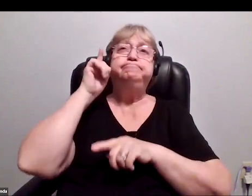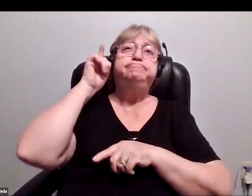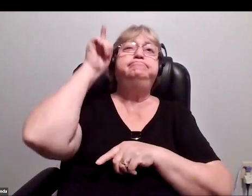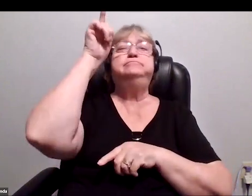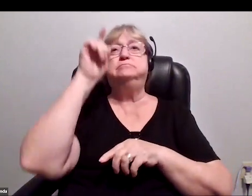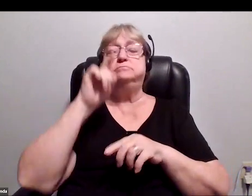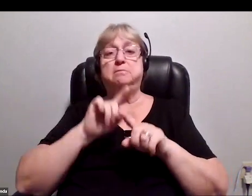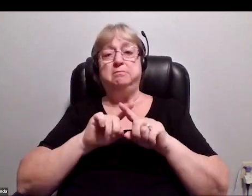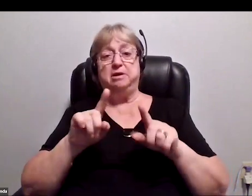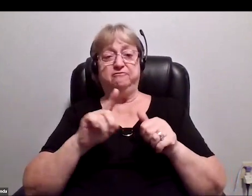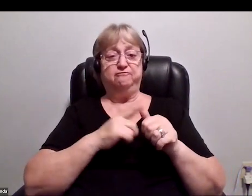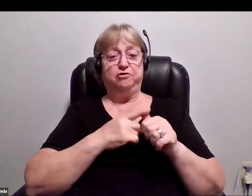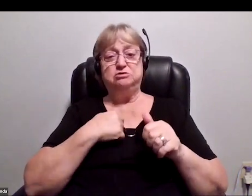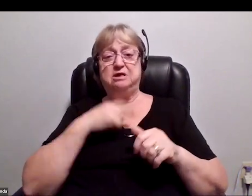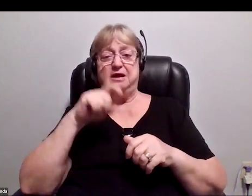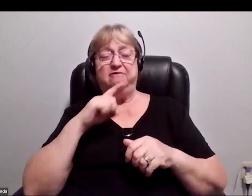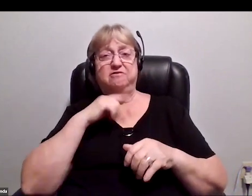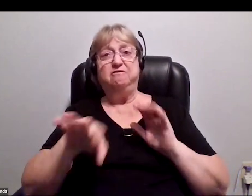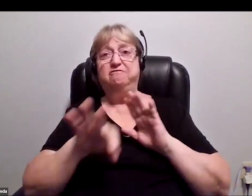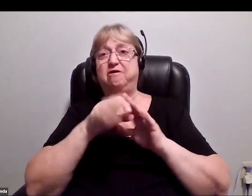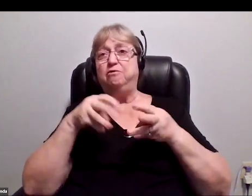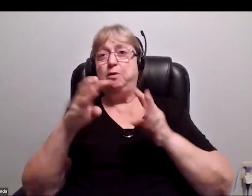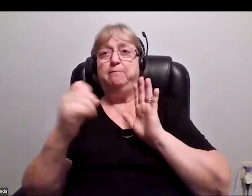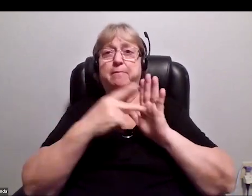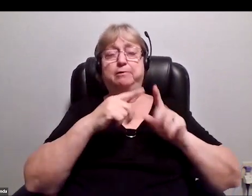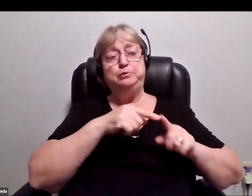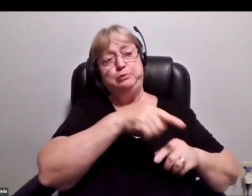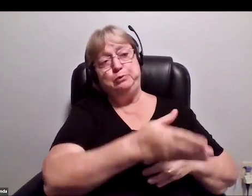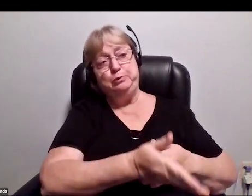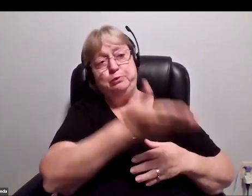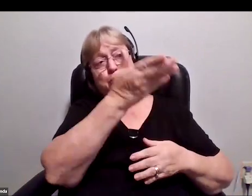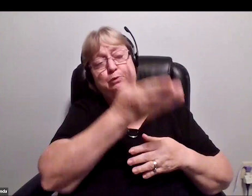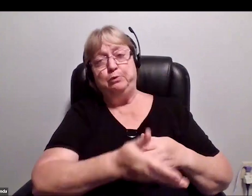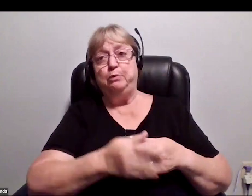But first I gotta find my way back to you Oh whoa!